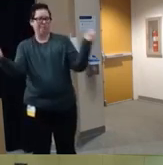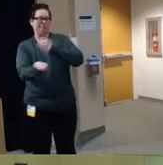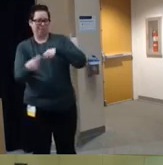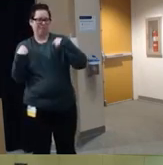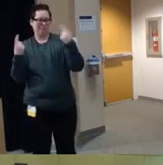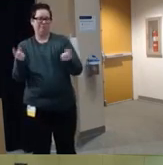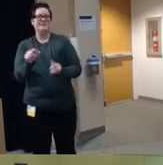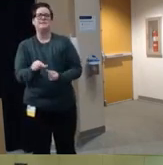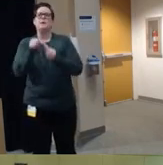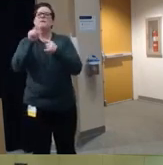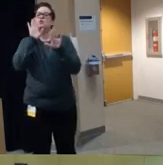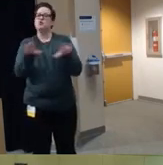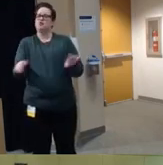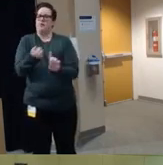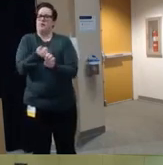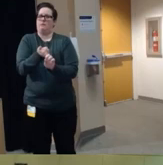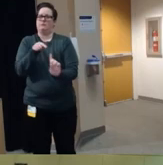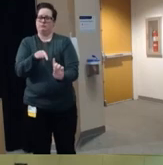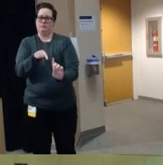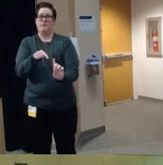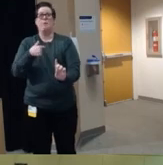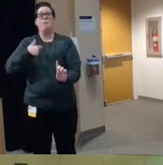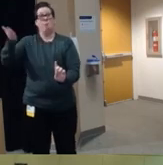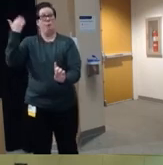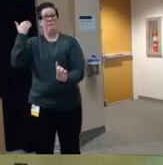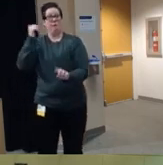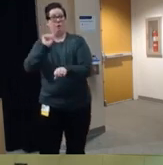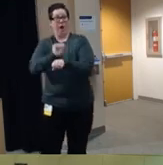child passenger safety um when I used to work more in that field we often talked about about